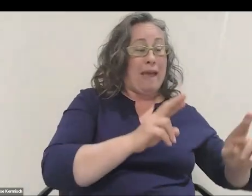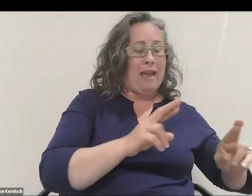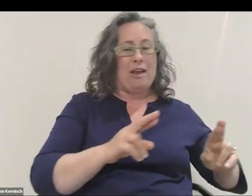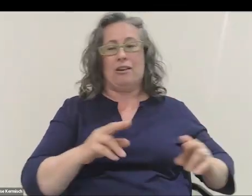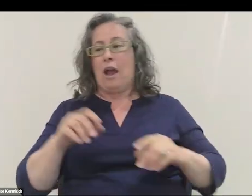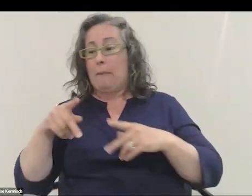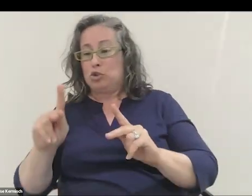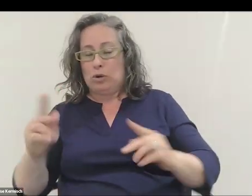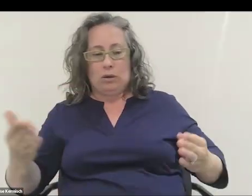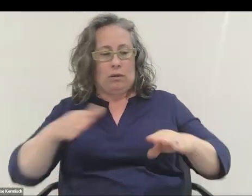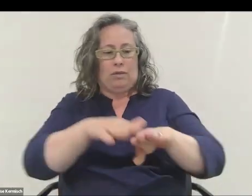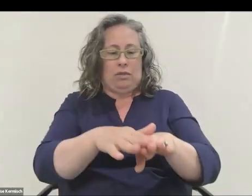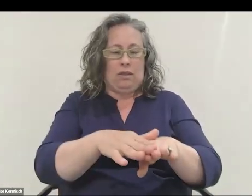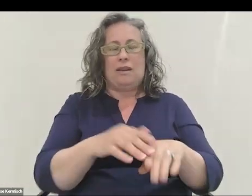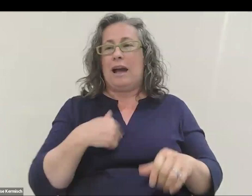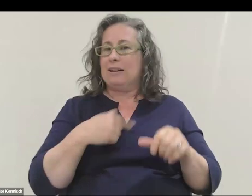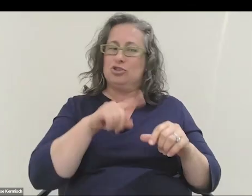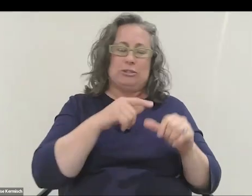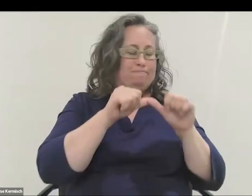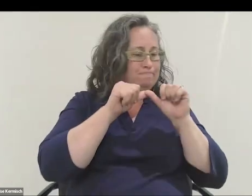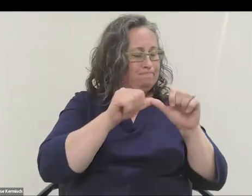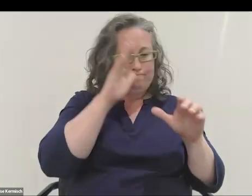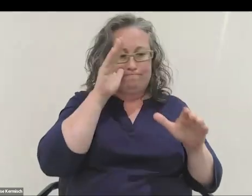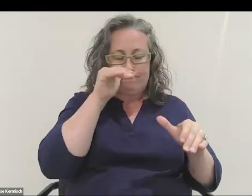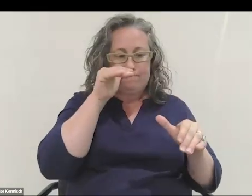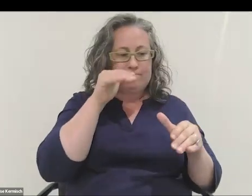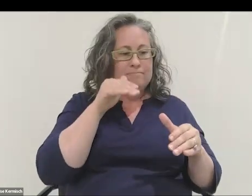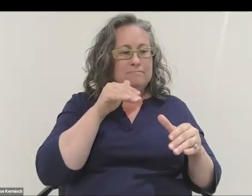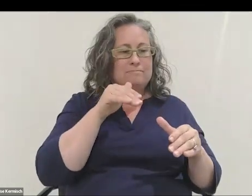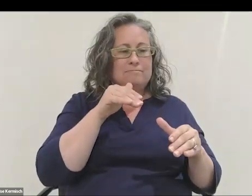I just stayed on mission and didn't really ever want to do anything else.